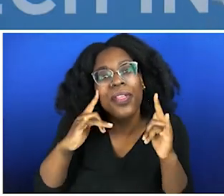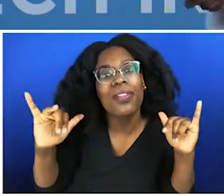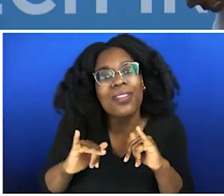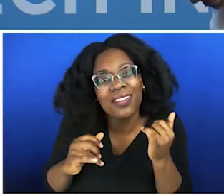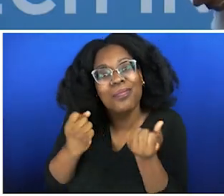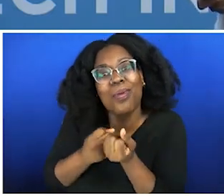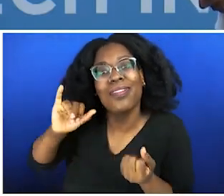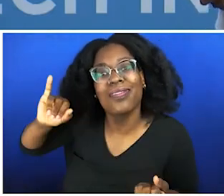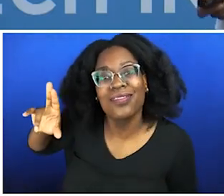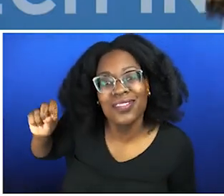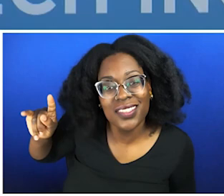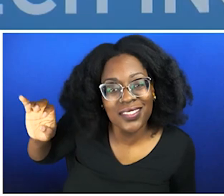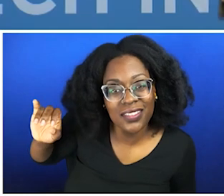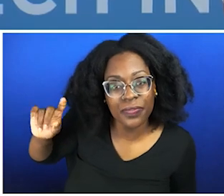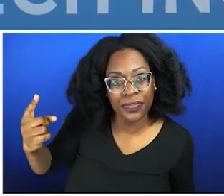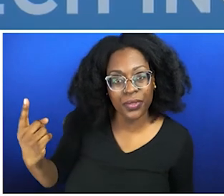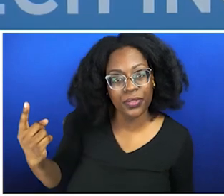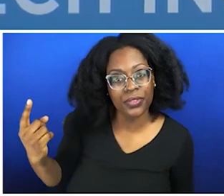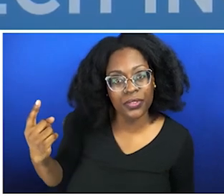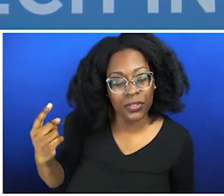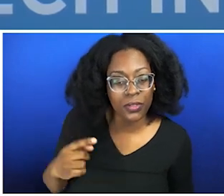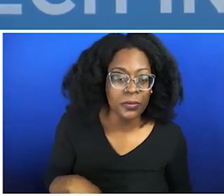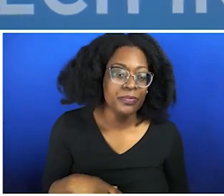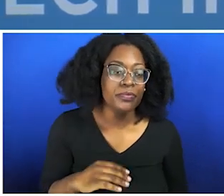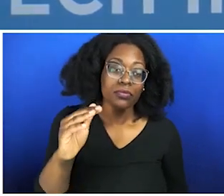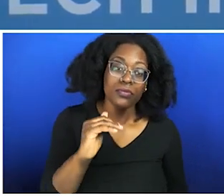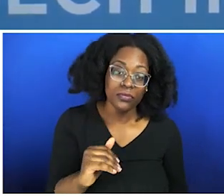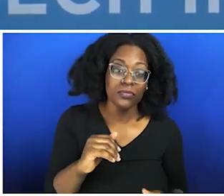lives are on the table.